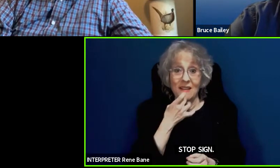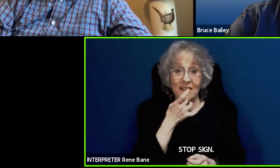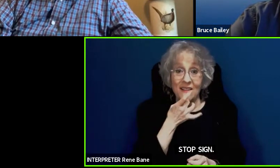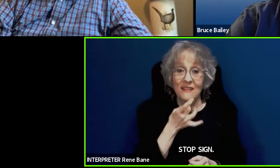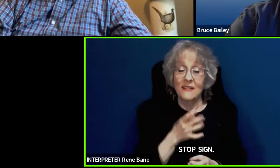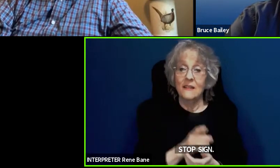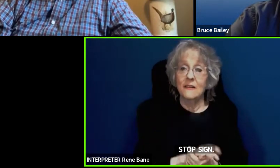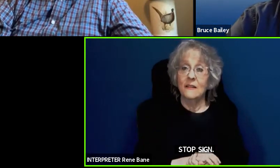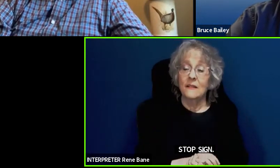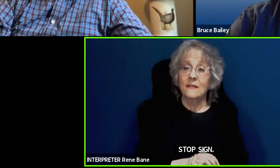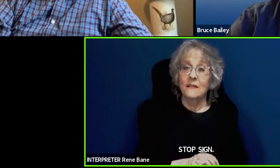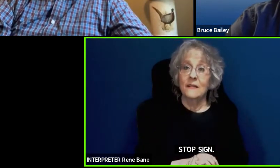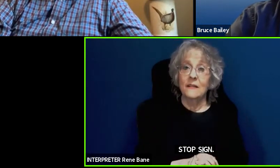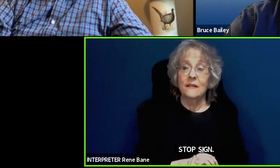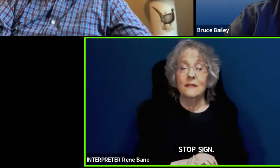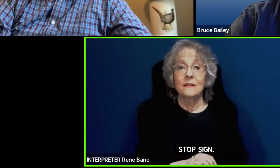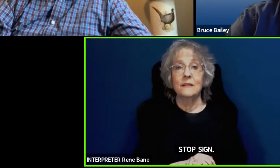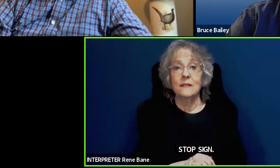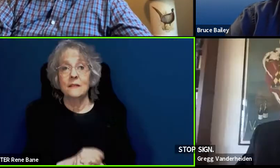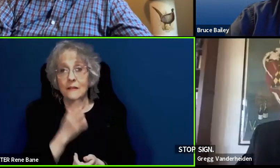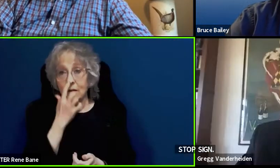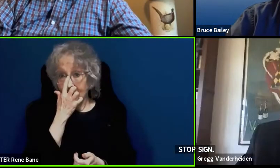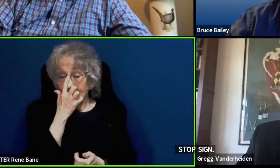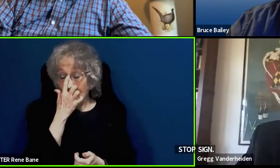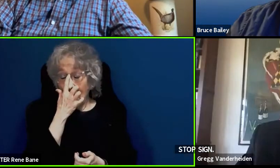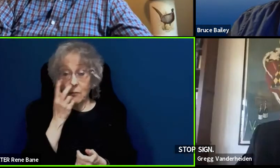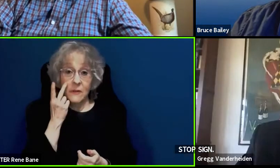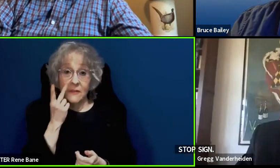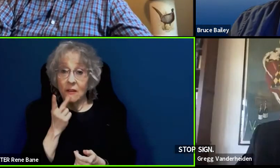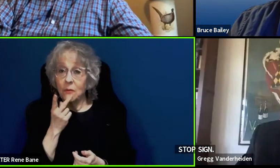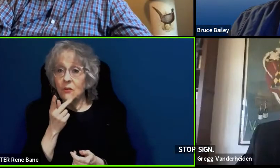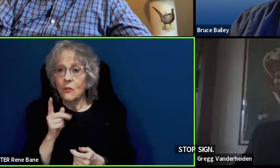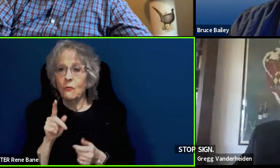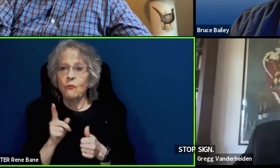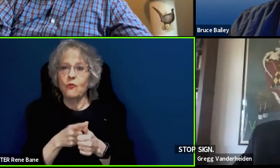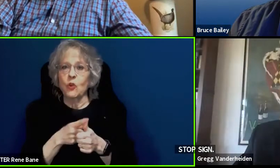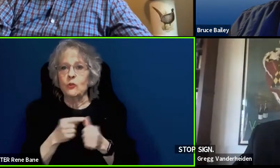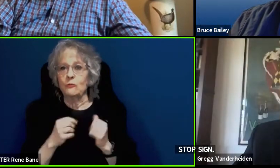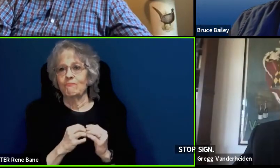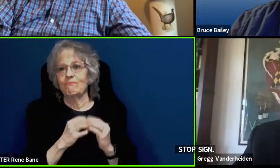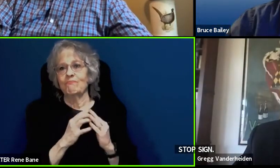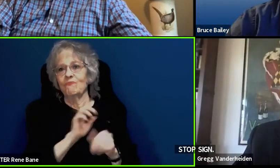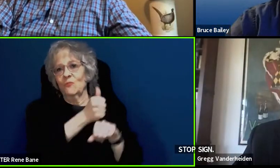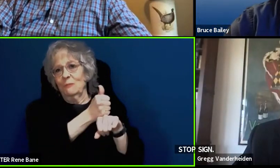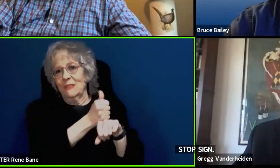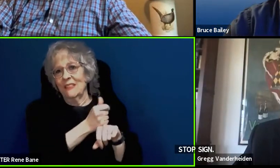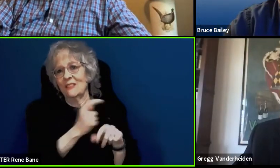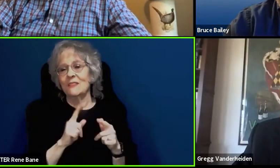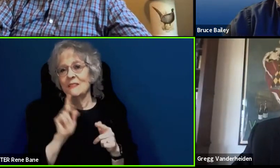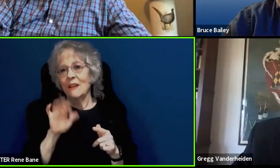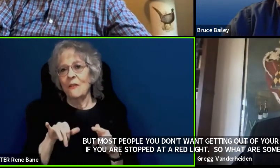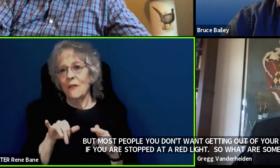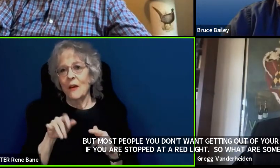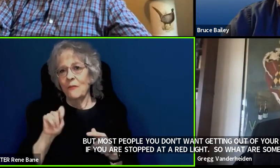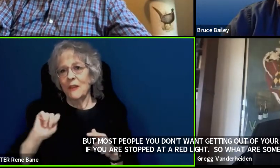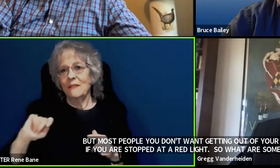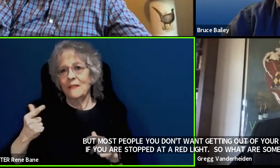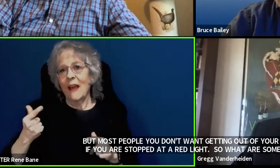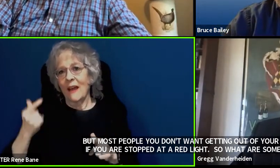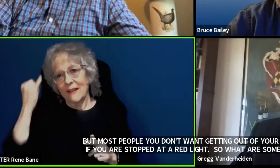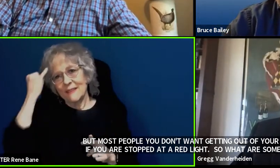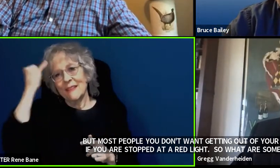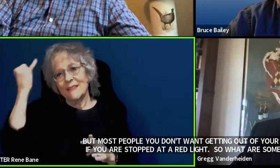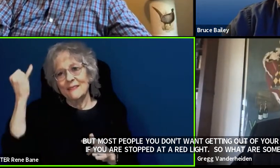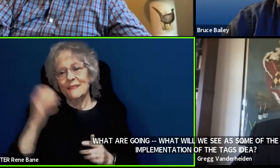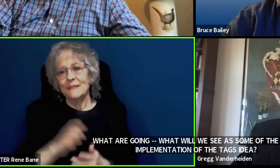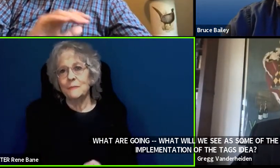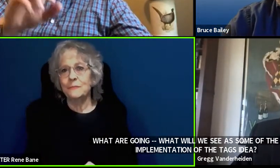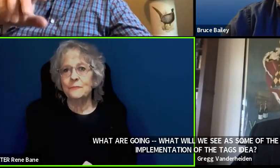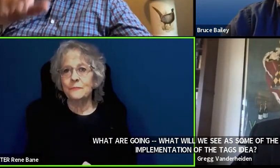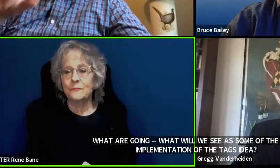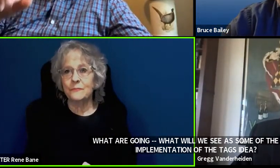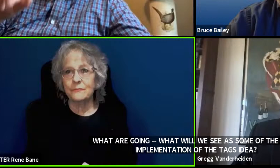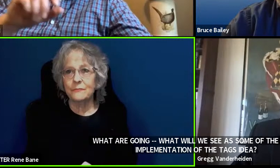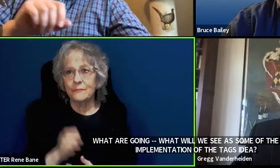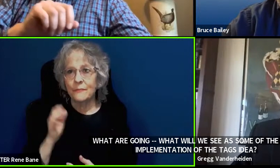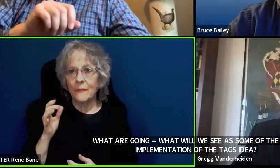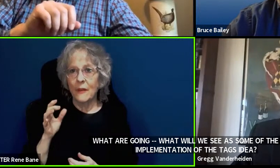first implementation of the tags idea? >> Ted Guild: So the tags as far as object